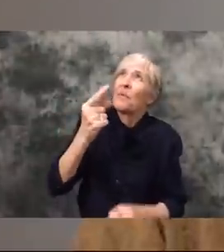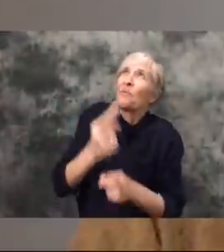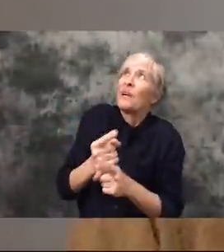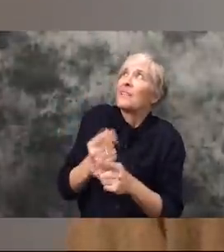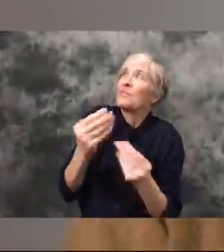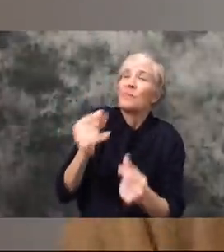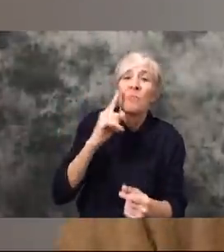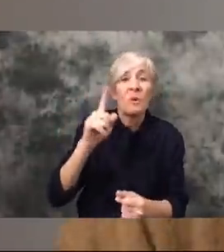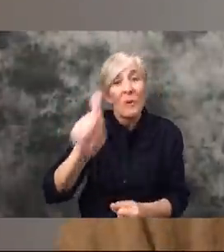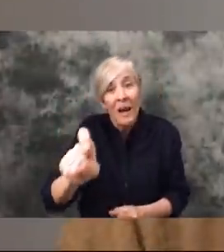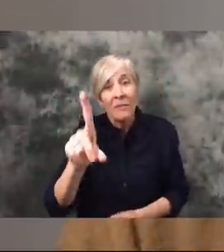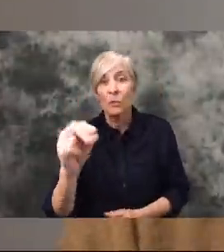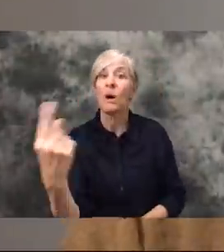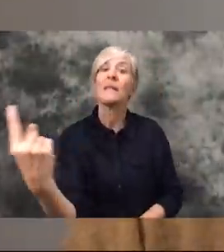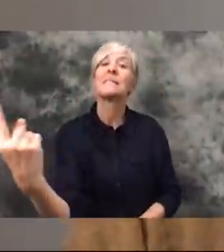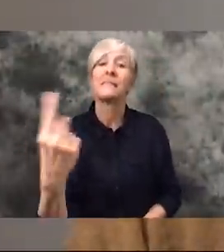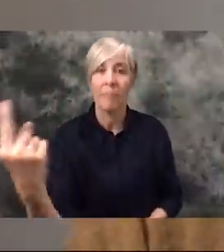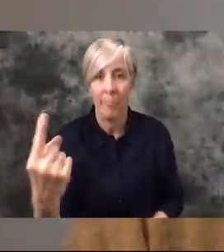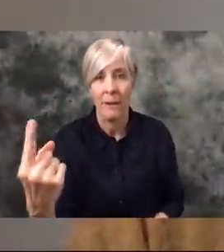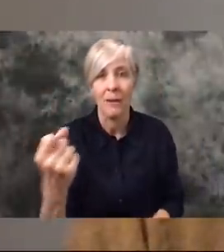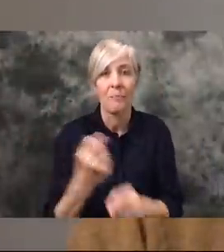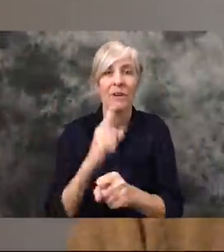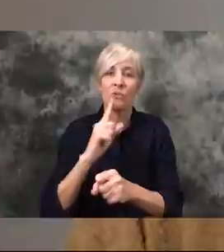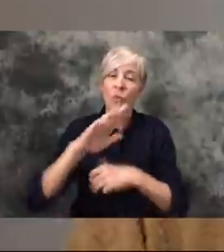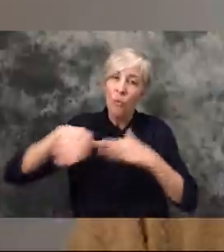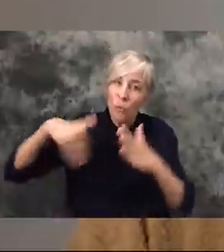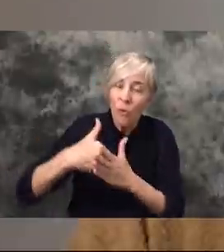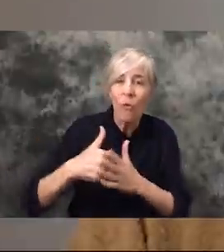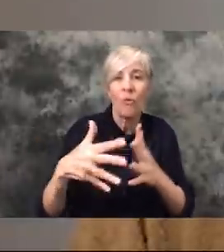need to do something to further ensure Americans and make sure that people are